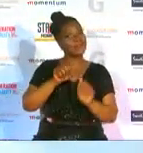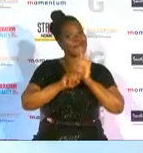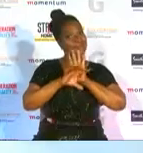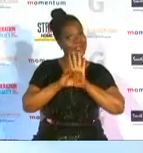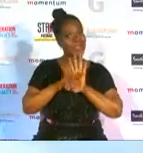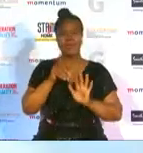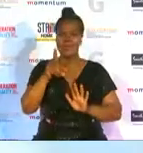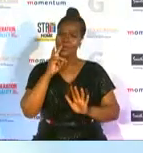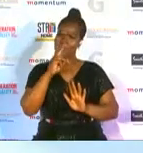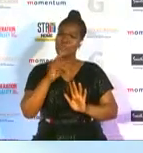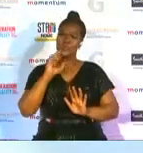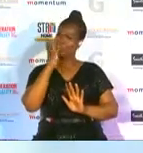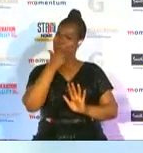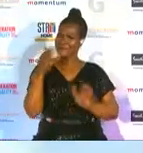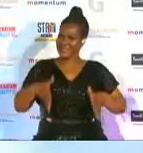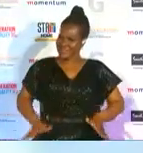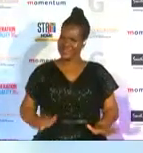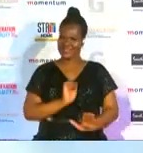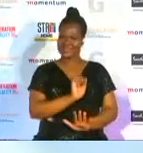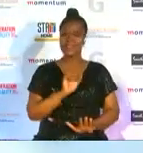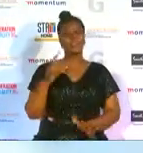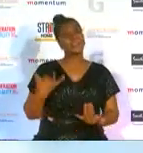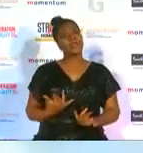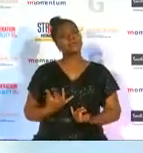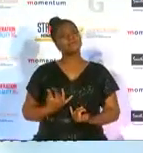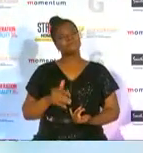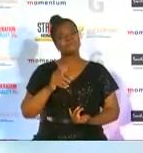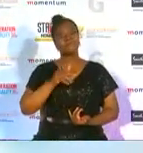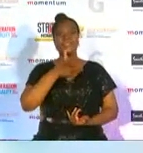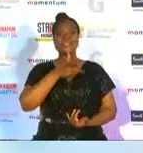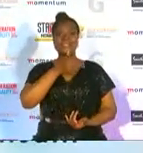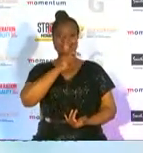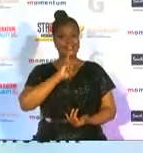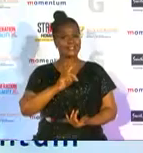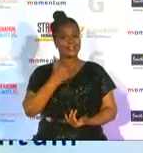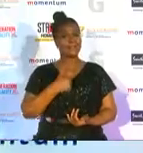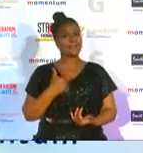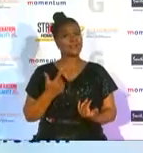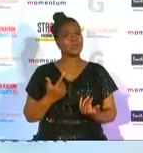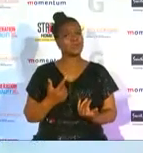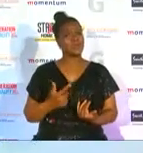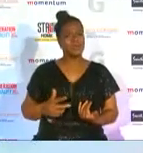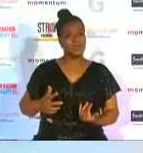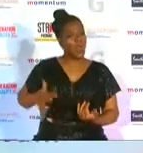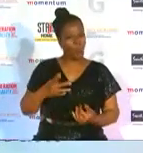dress and secondly tell me how it how is it that you one needs to take social media